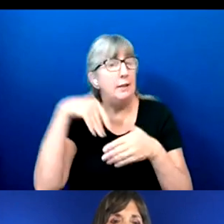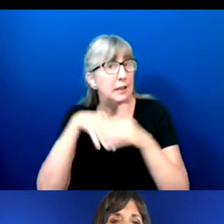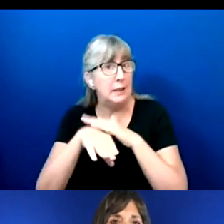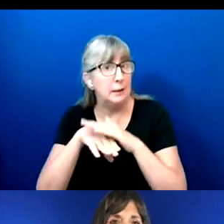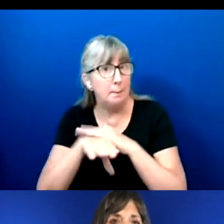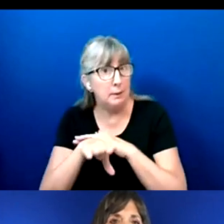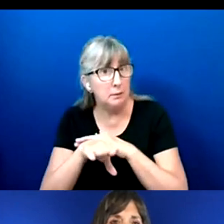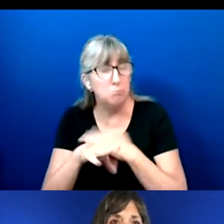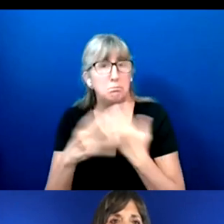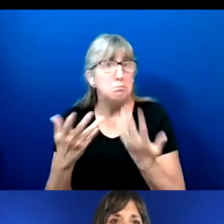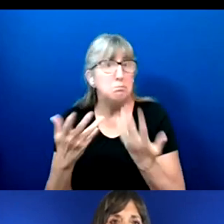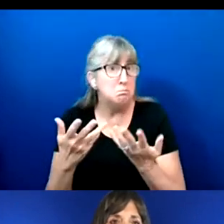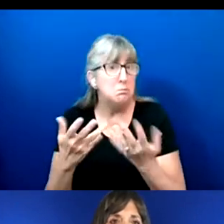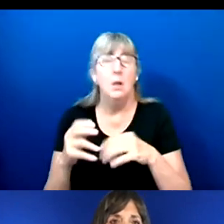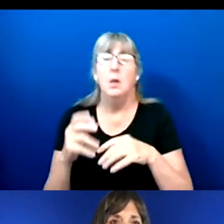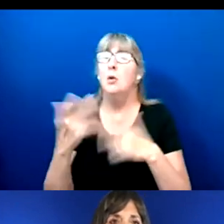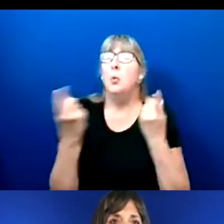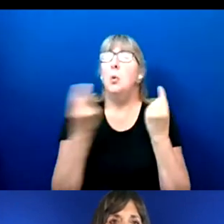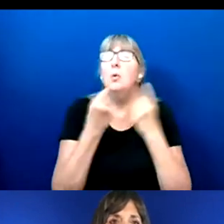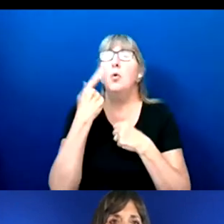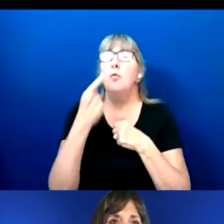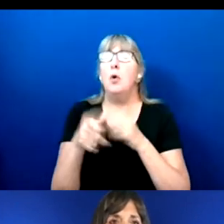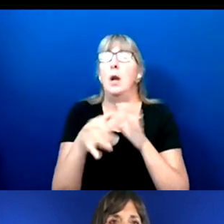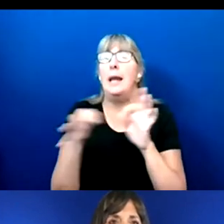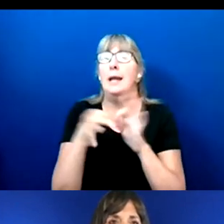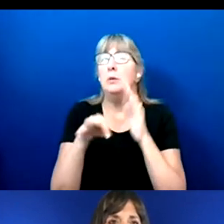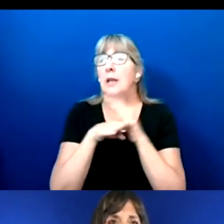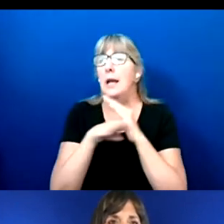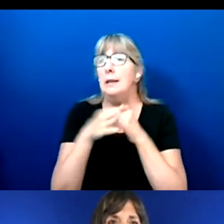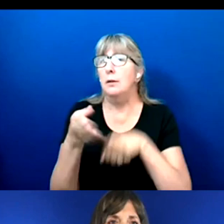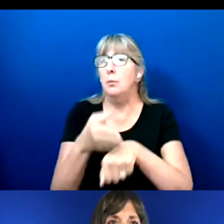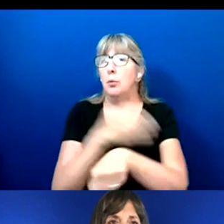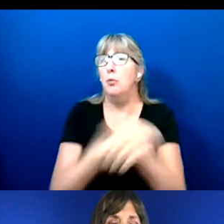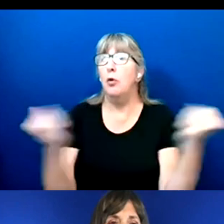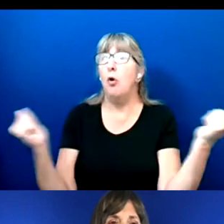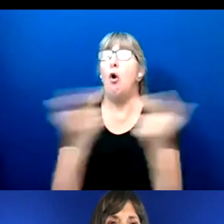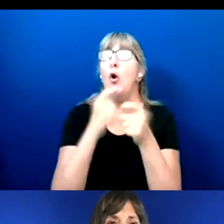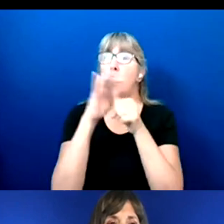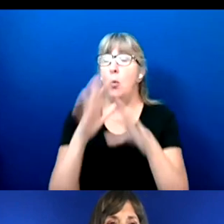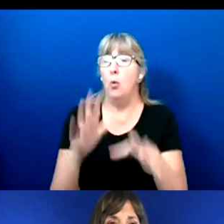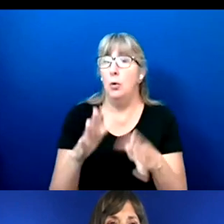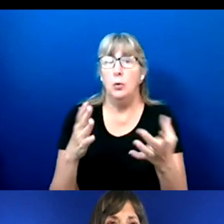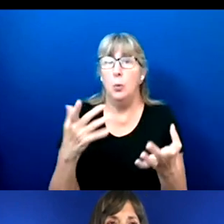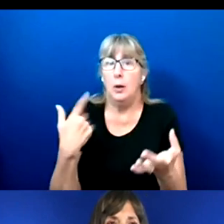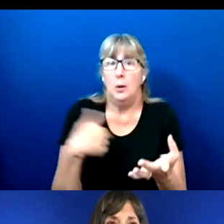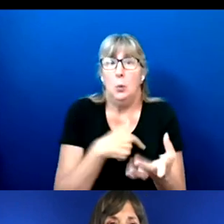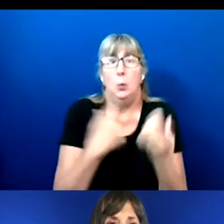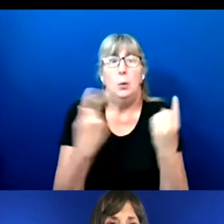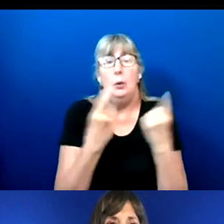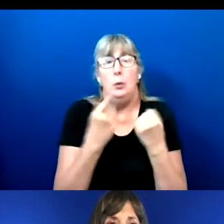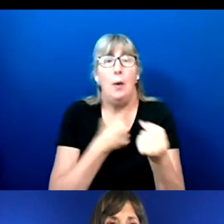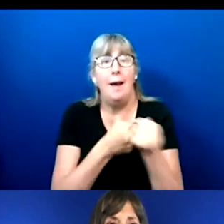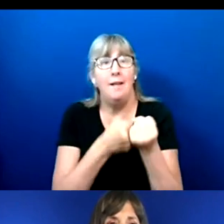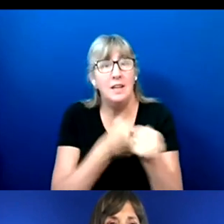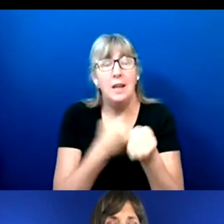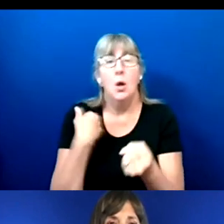What can we do to improve language access for all voters? And by "we" what can we do to advocate? What can the government do?